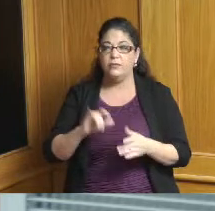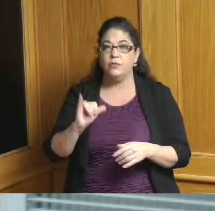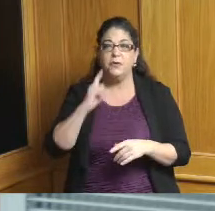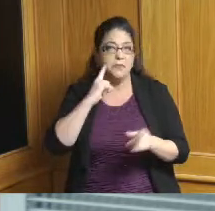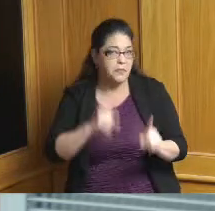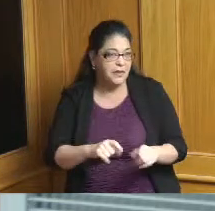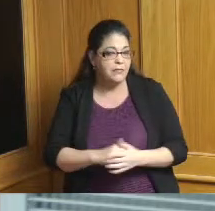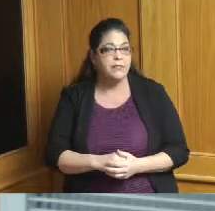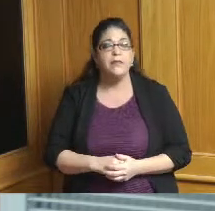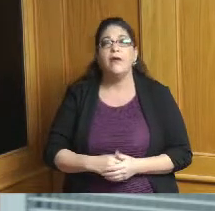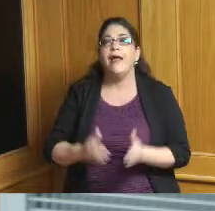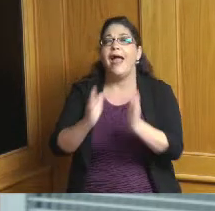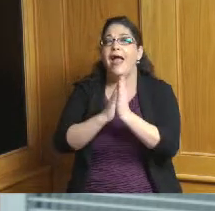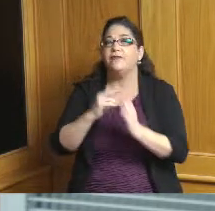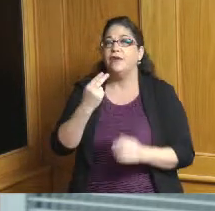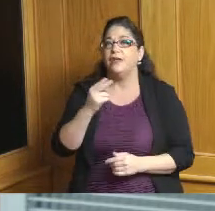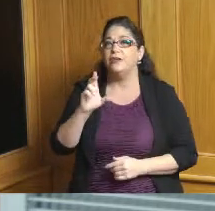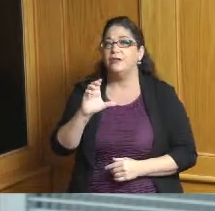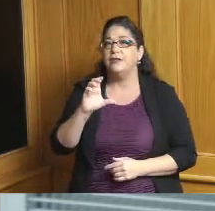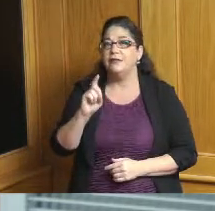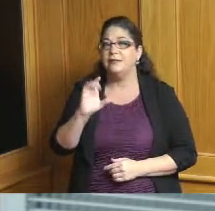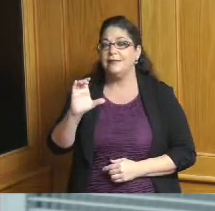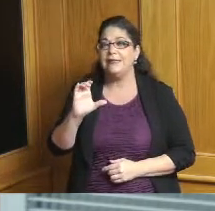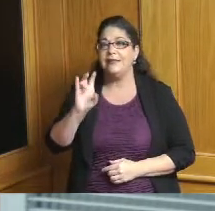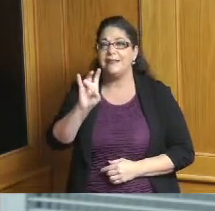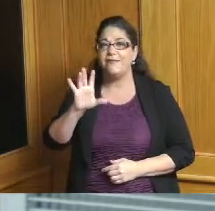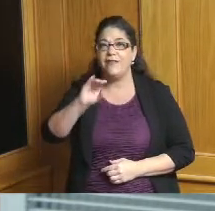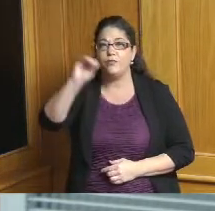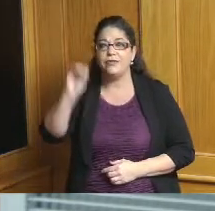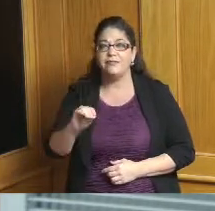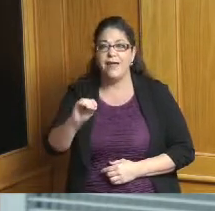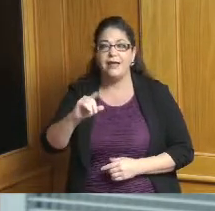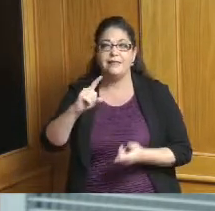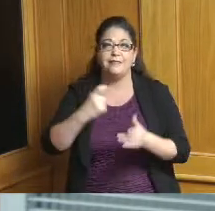an HCDC is recommending a 75 percent tax incentive for eight years and I'm